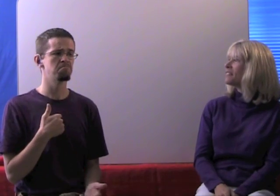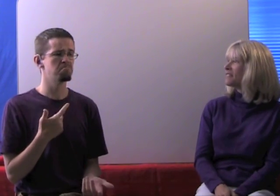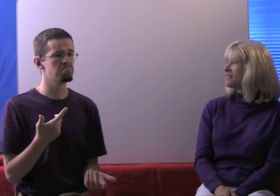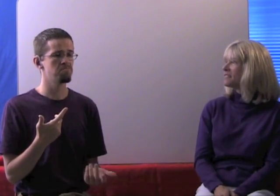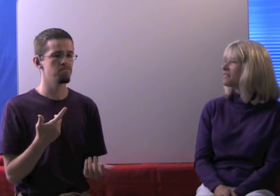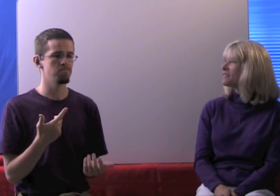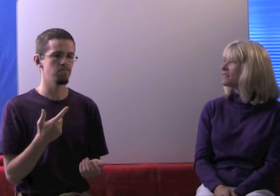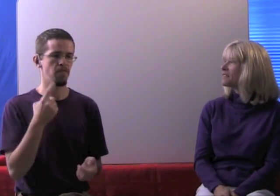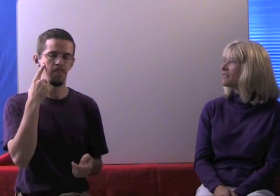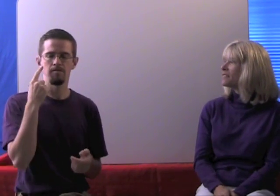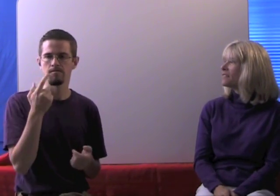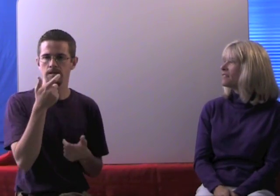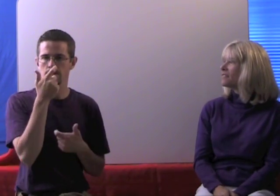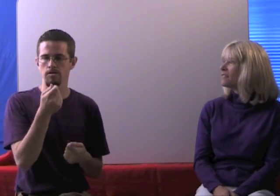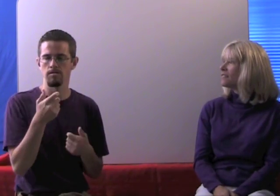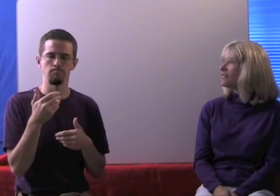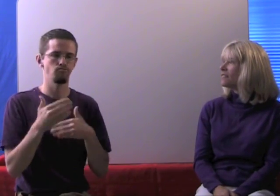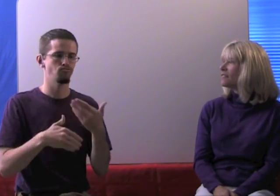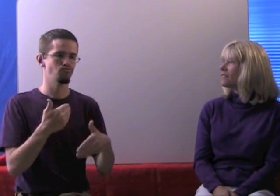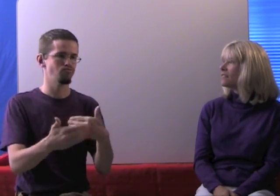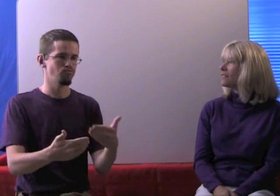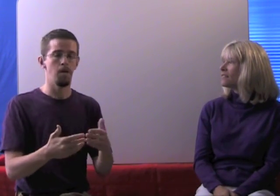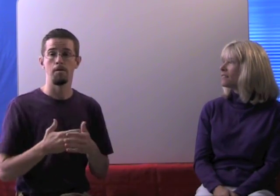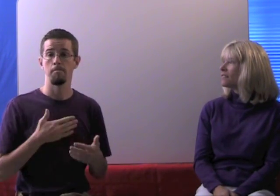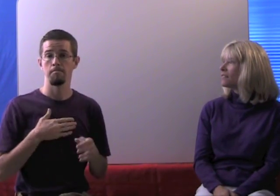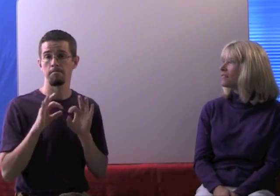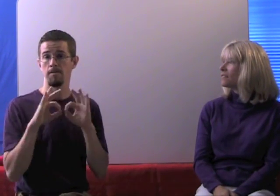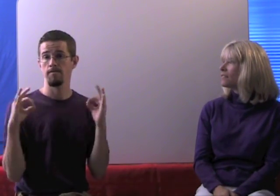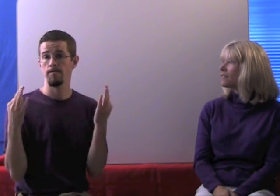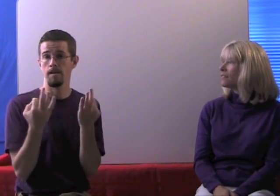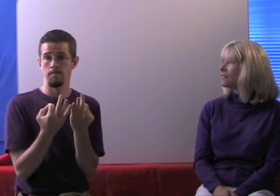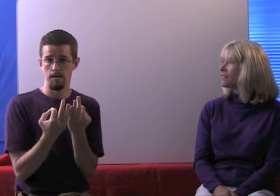I have a rather interesting background.